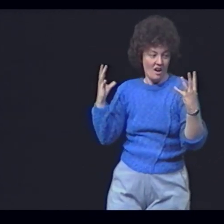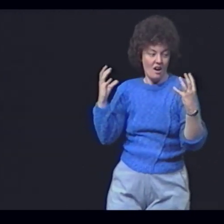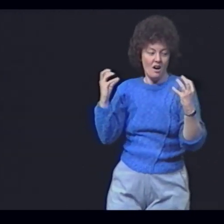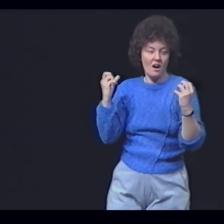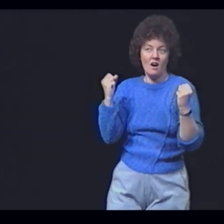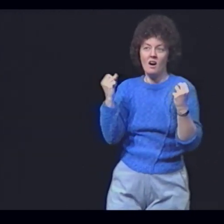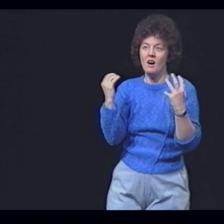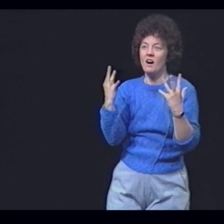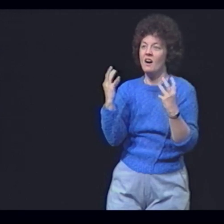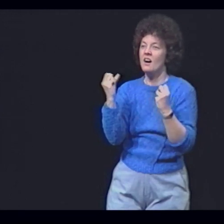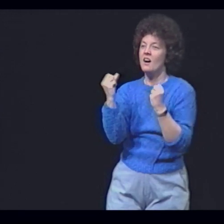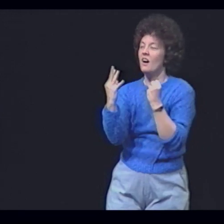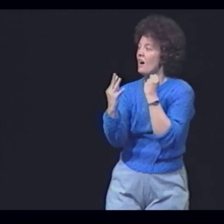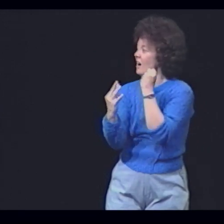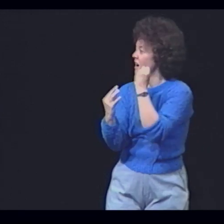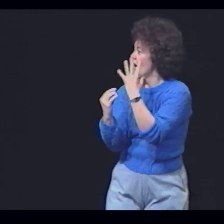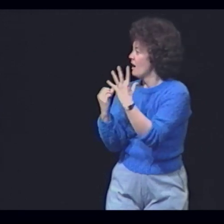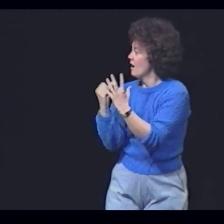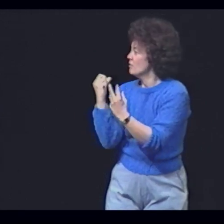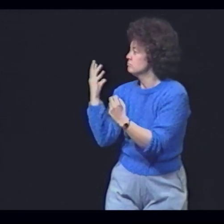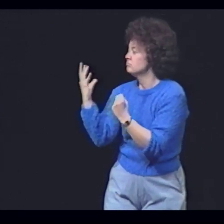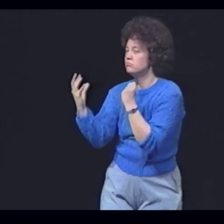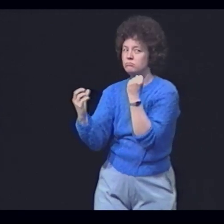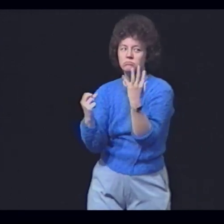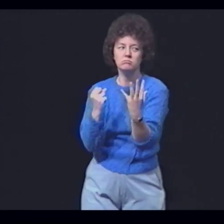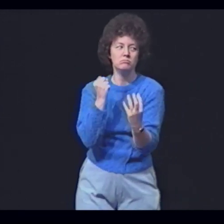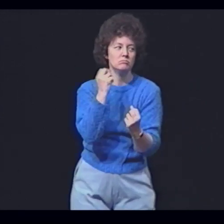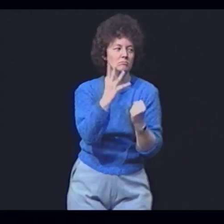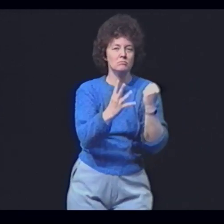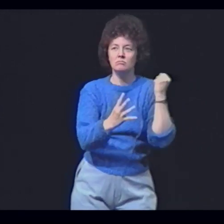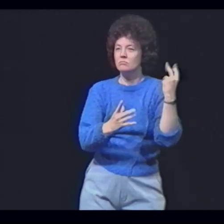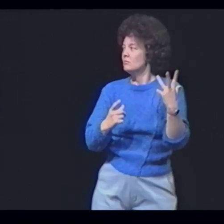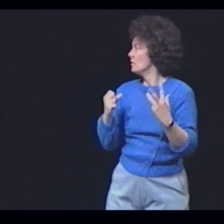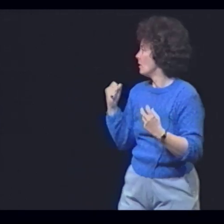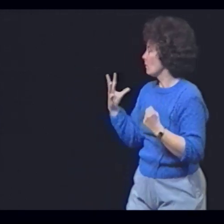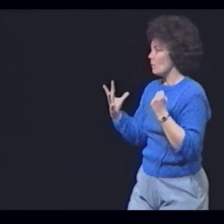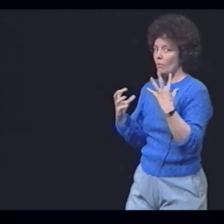Then, in the space of our silence, we grant each other sanctuary